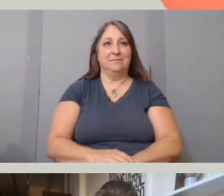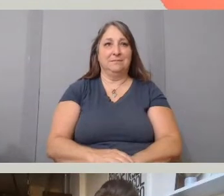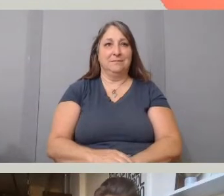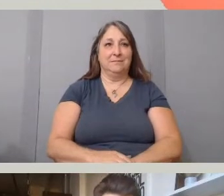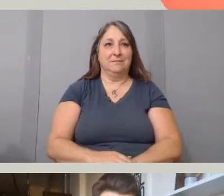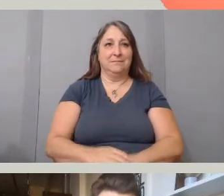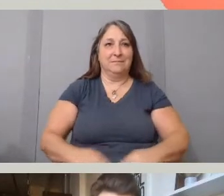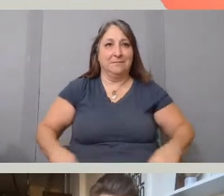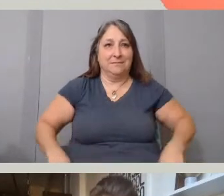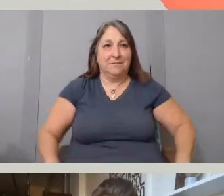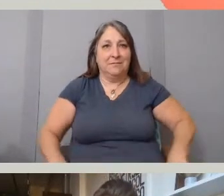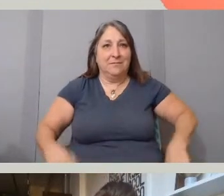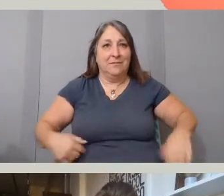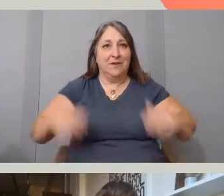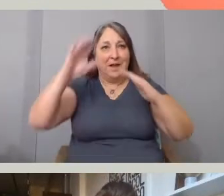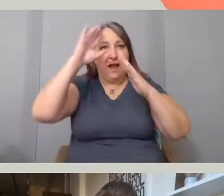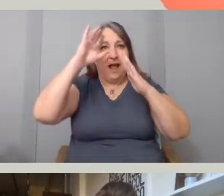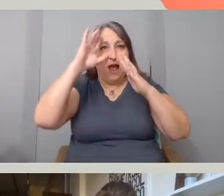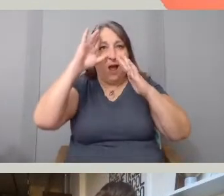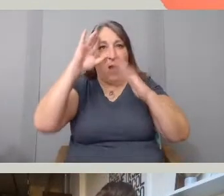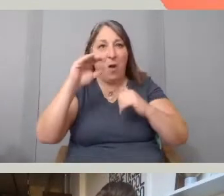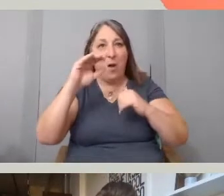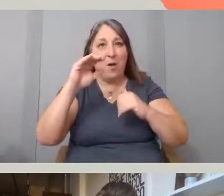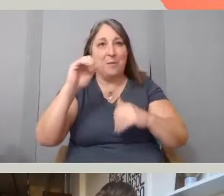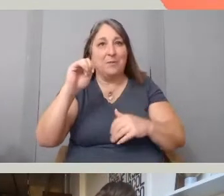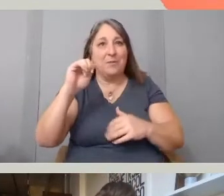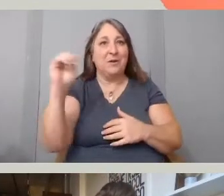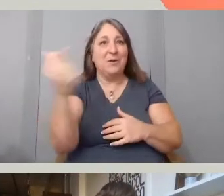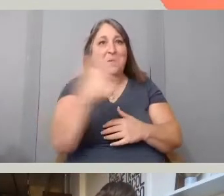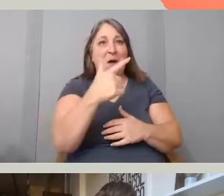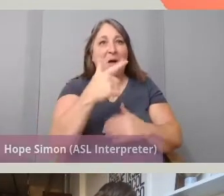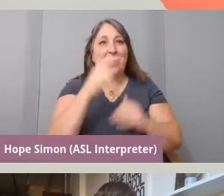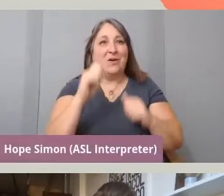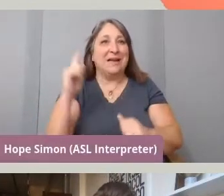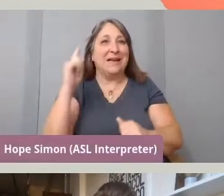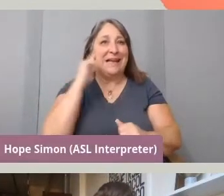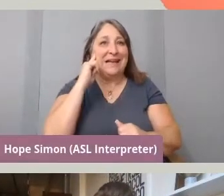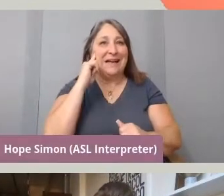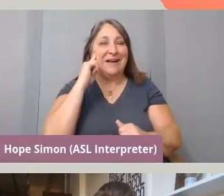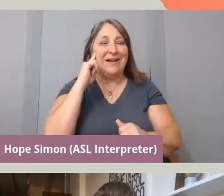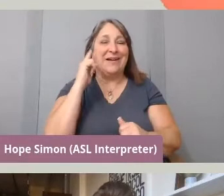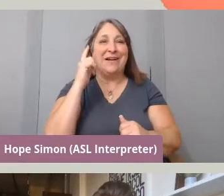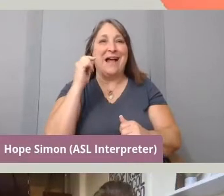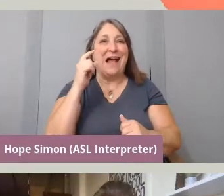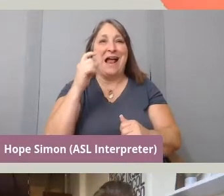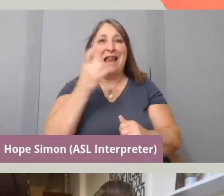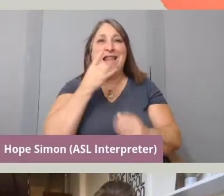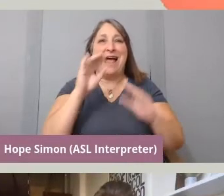I hope everyone's okay, I turned the light on. I realized it was very dark and Sophia,